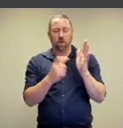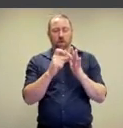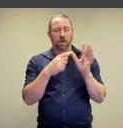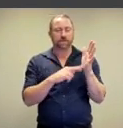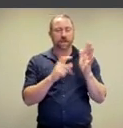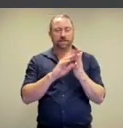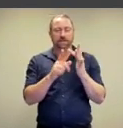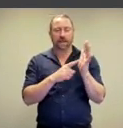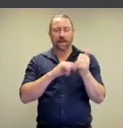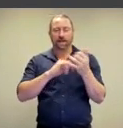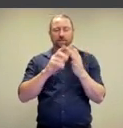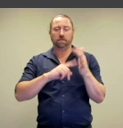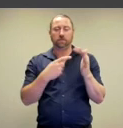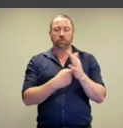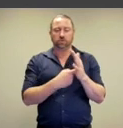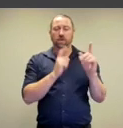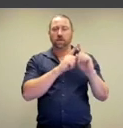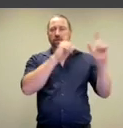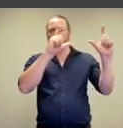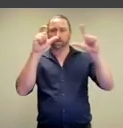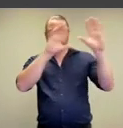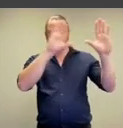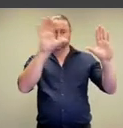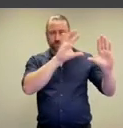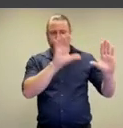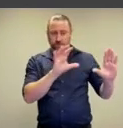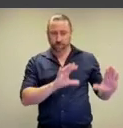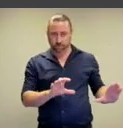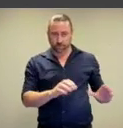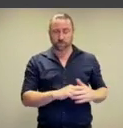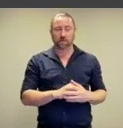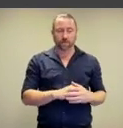that is an